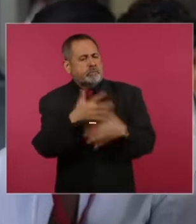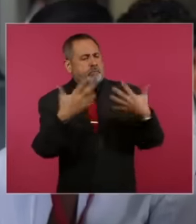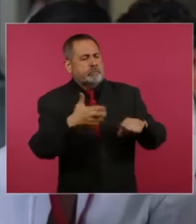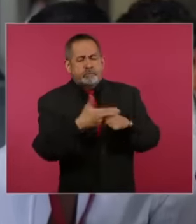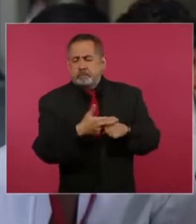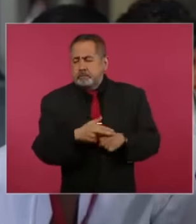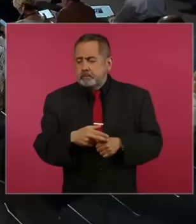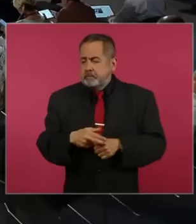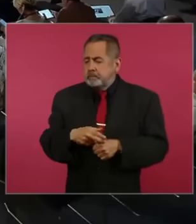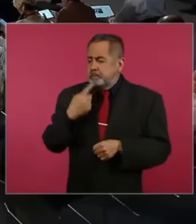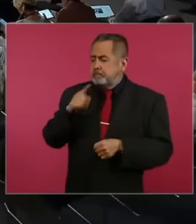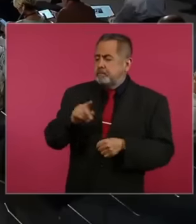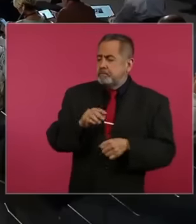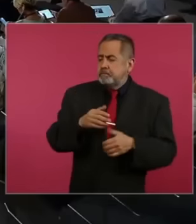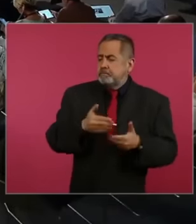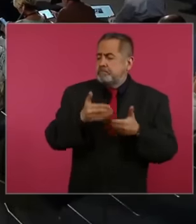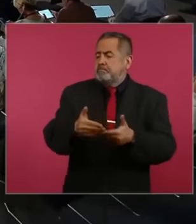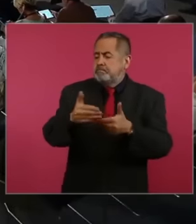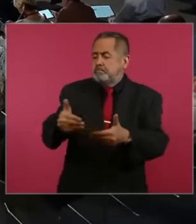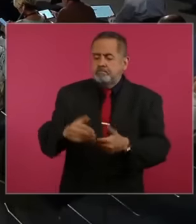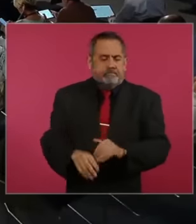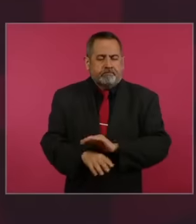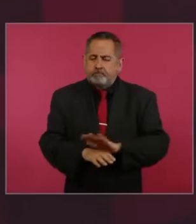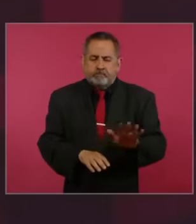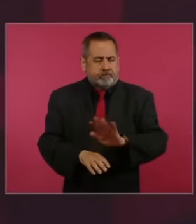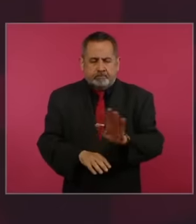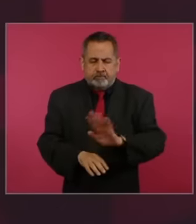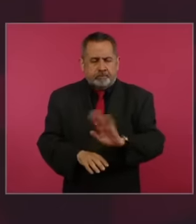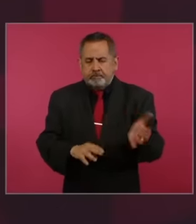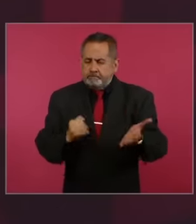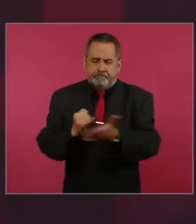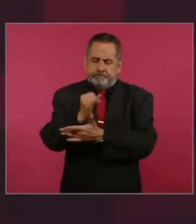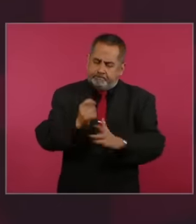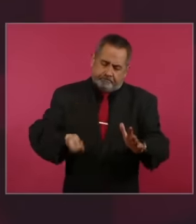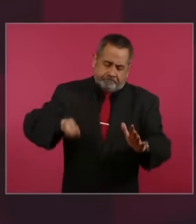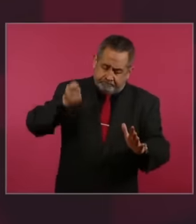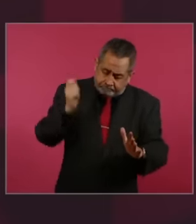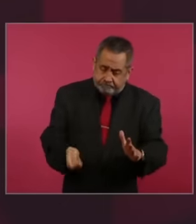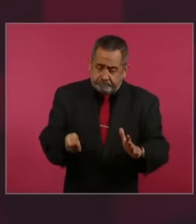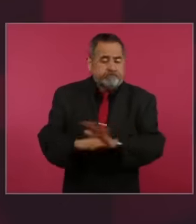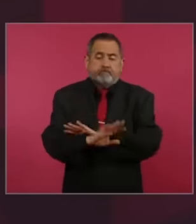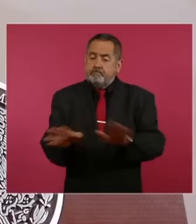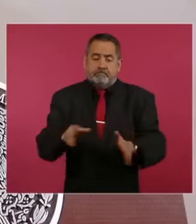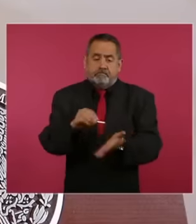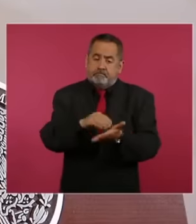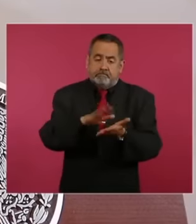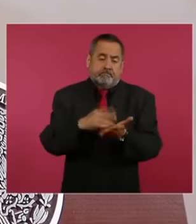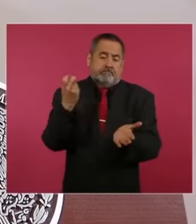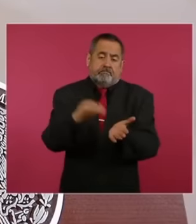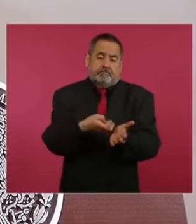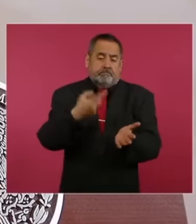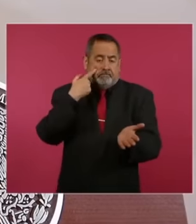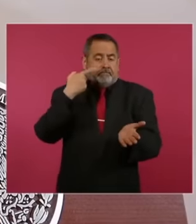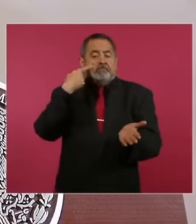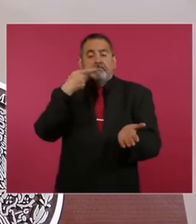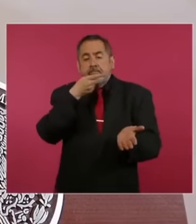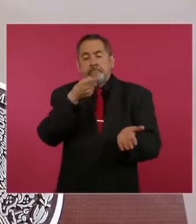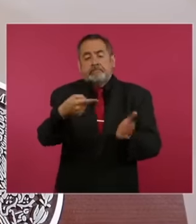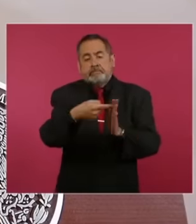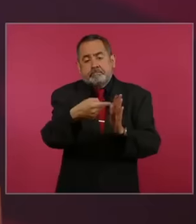They are no longer resolutions that are already definitive and depending on them,